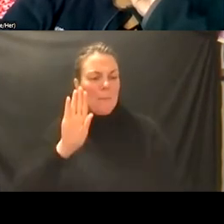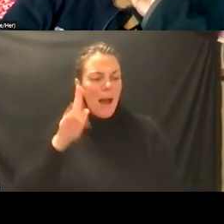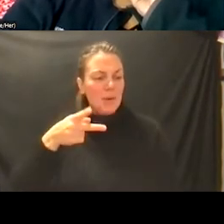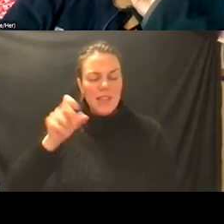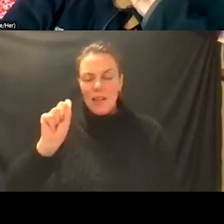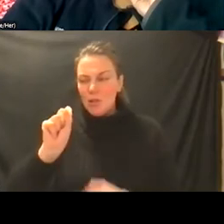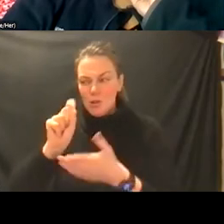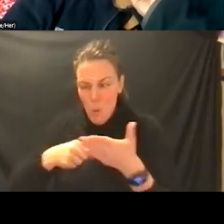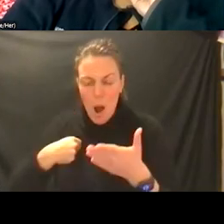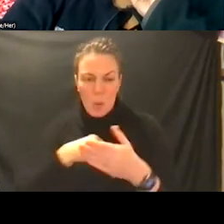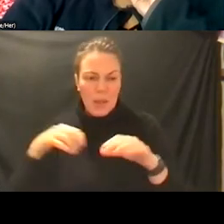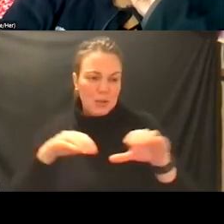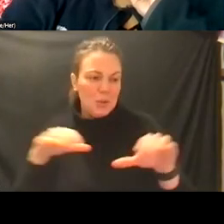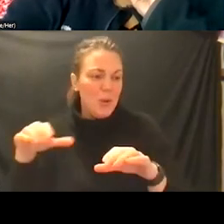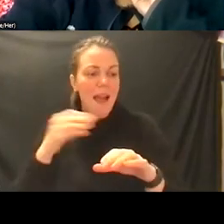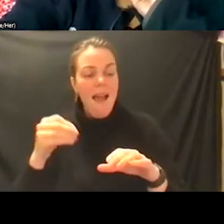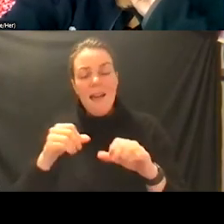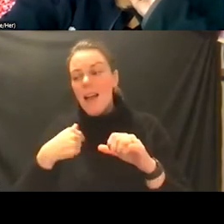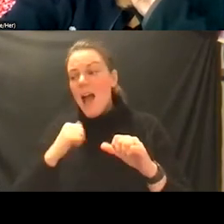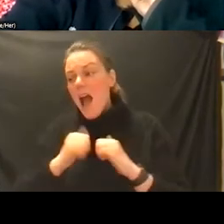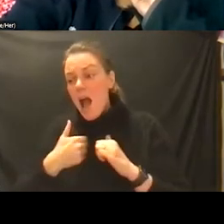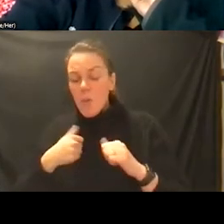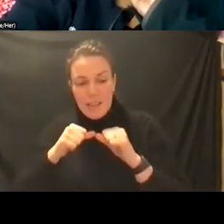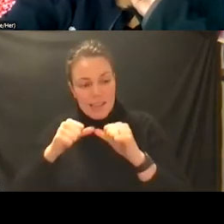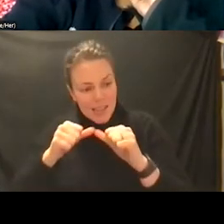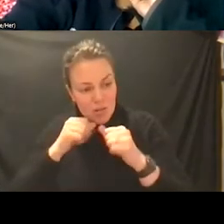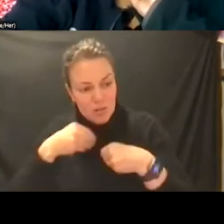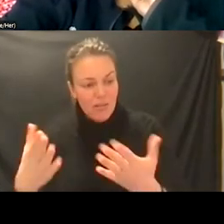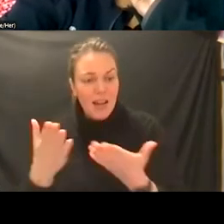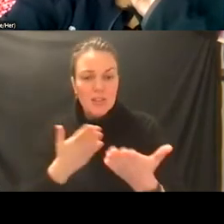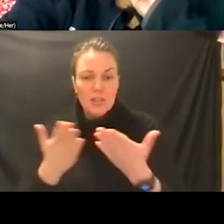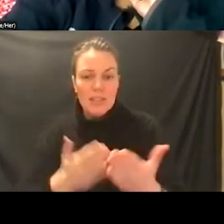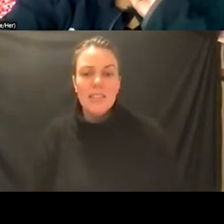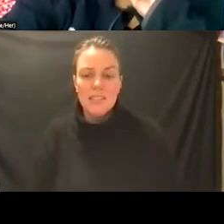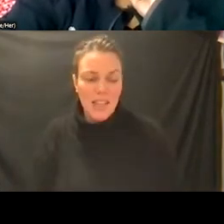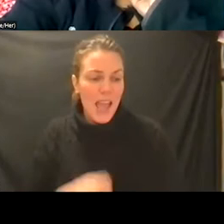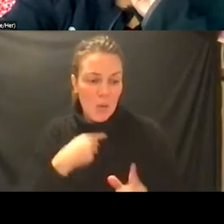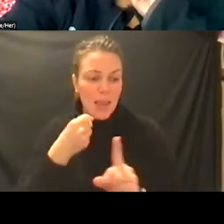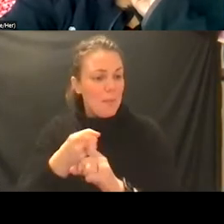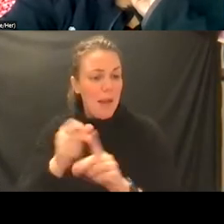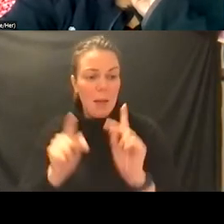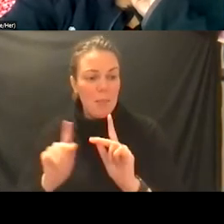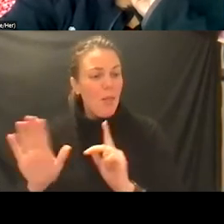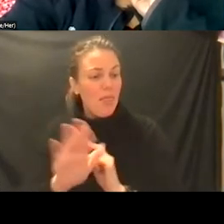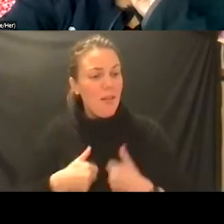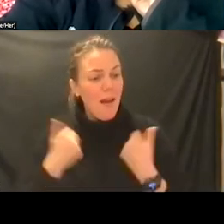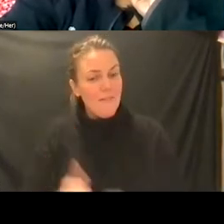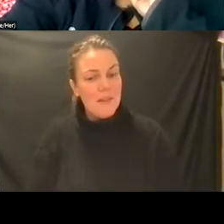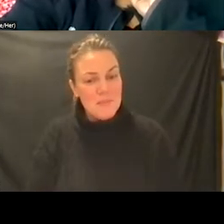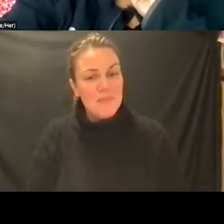and how we continue to continue to keep people's lives well i want to start sort of shifting to